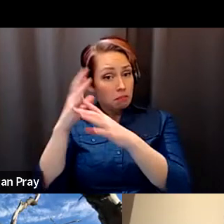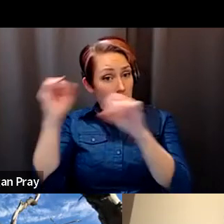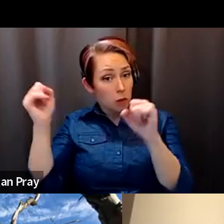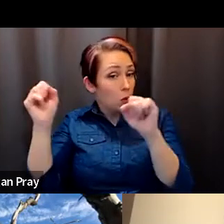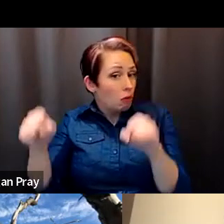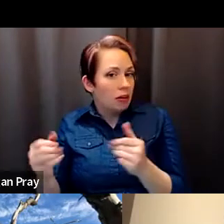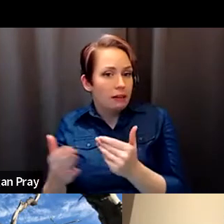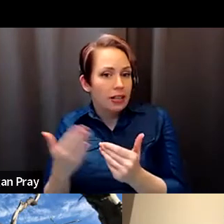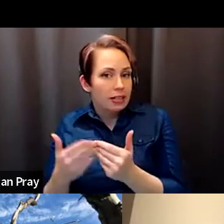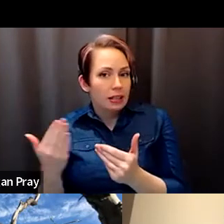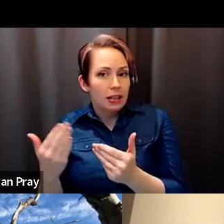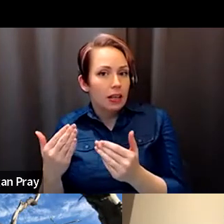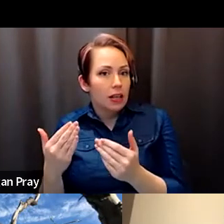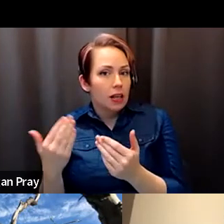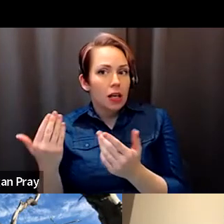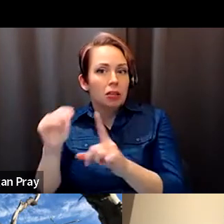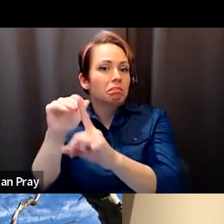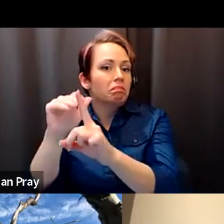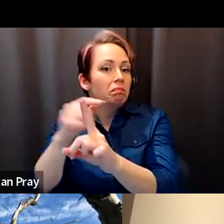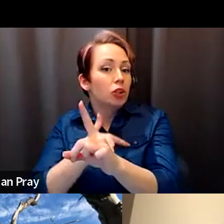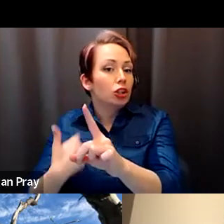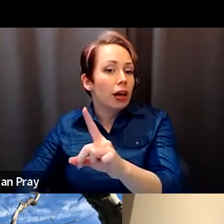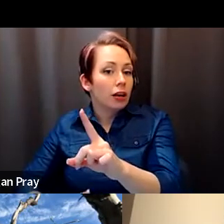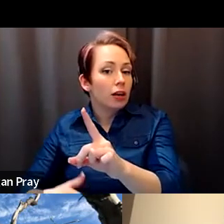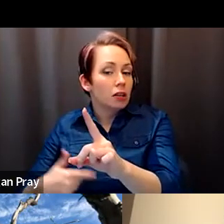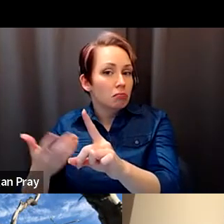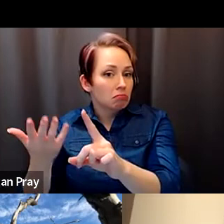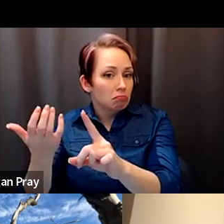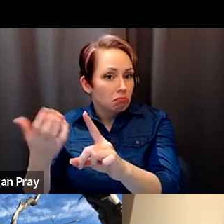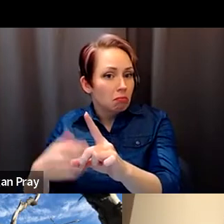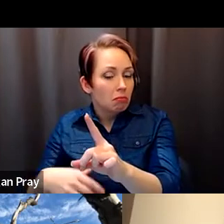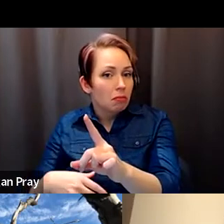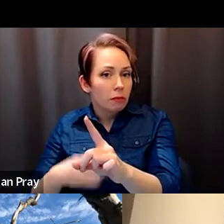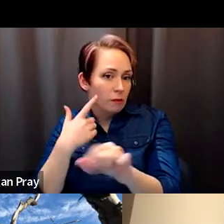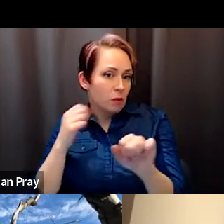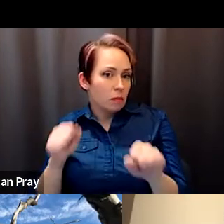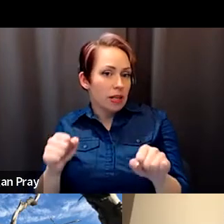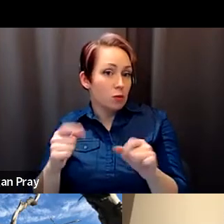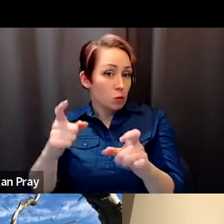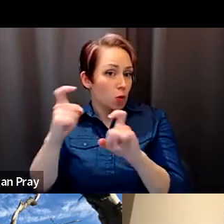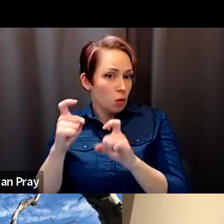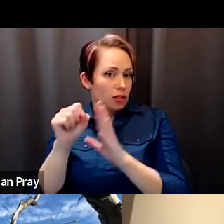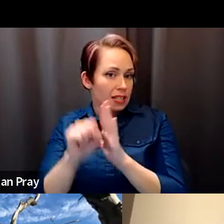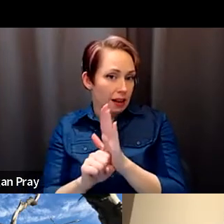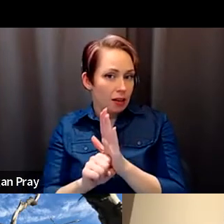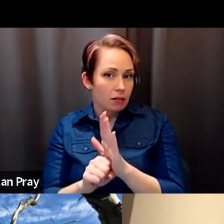Salvador Santino Regilme: solicited the support of China. Salvador Santino Regilme: As a potential donor state but that's a counterfactual scenario.